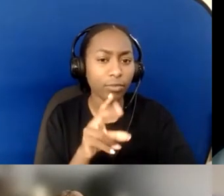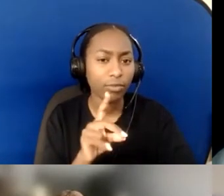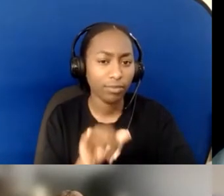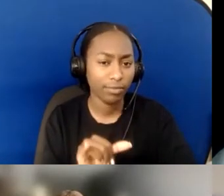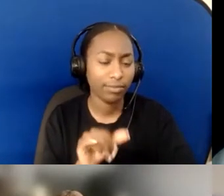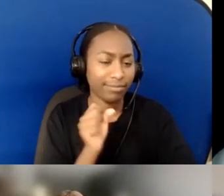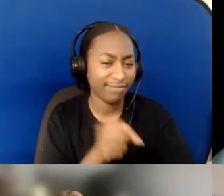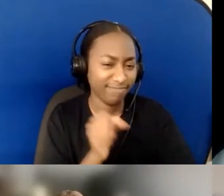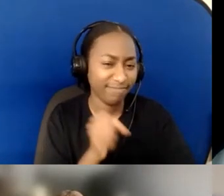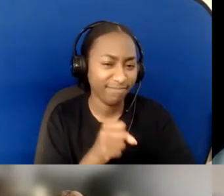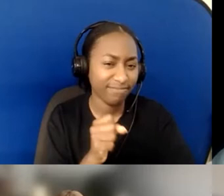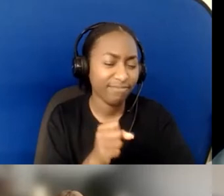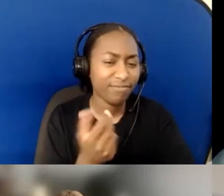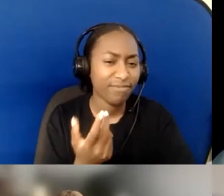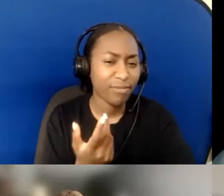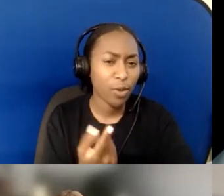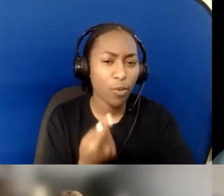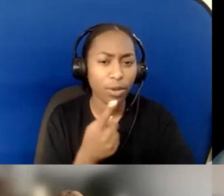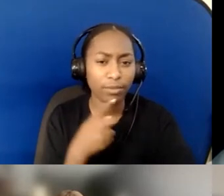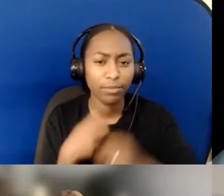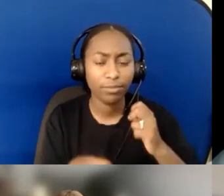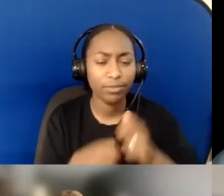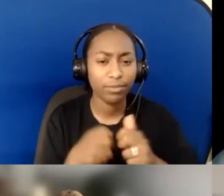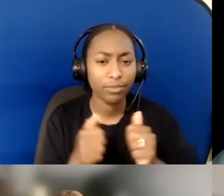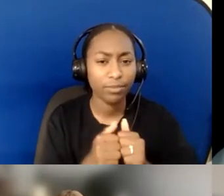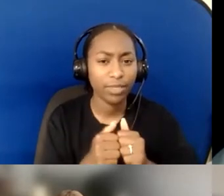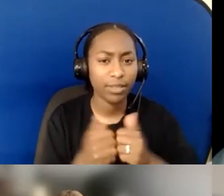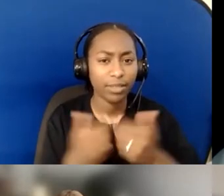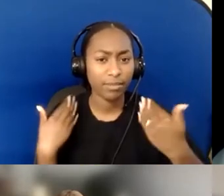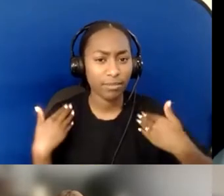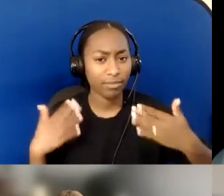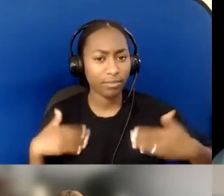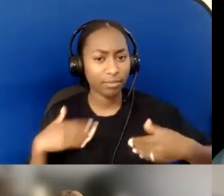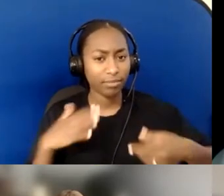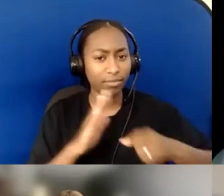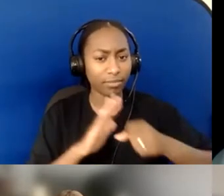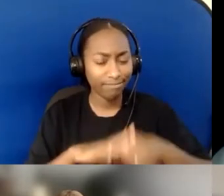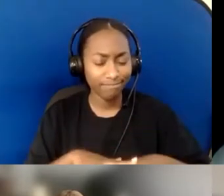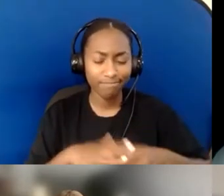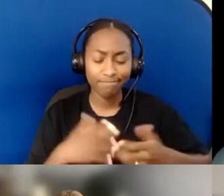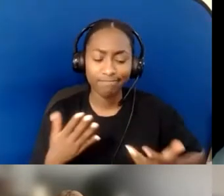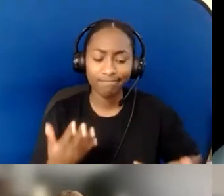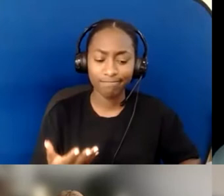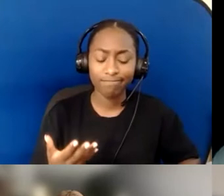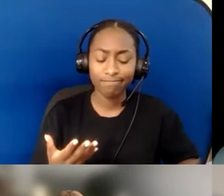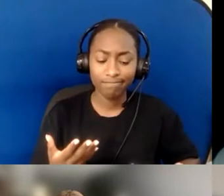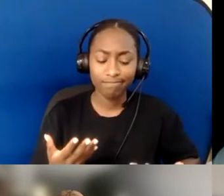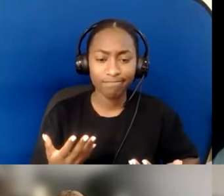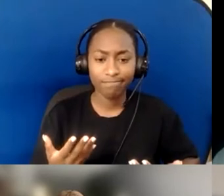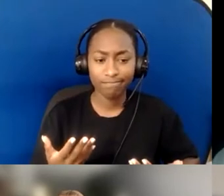is the fact that it happens so easily without thought...